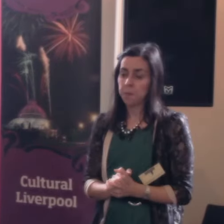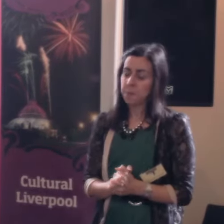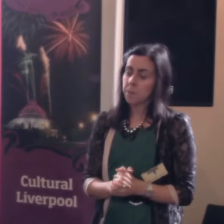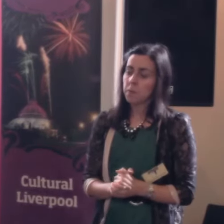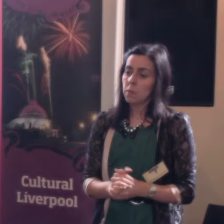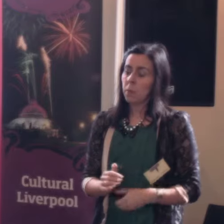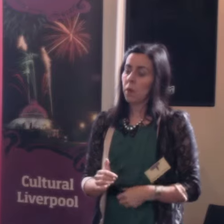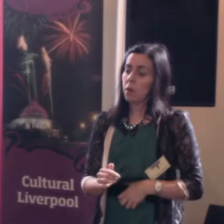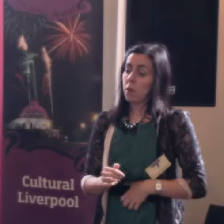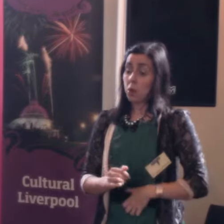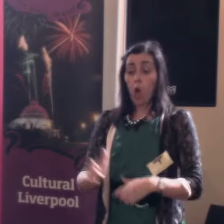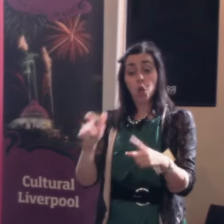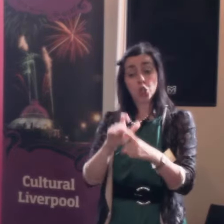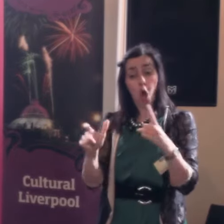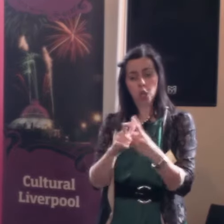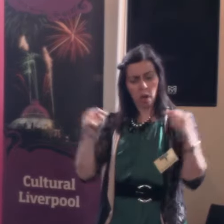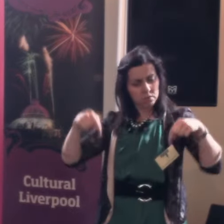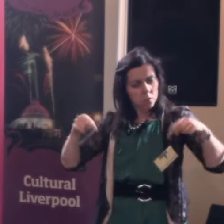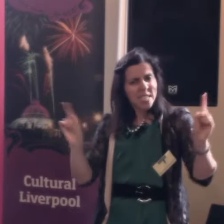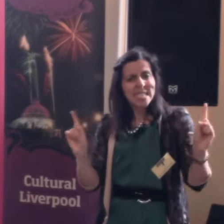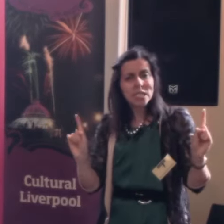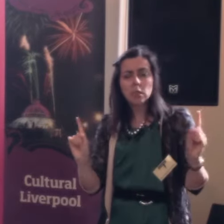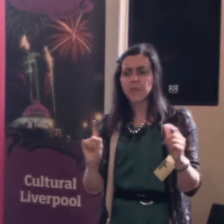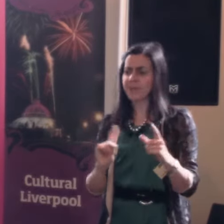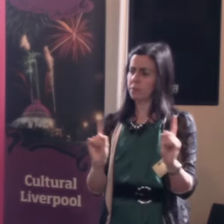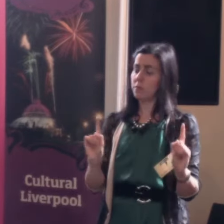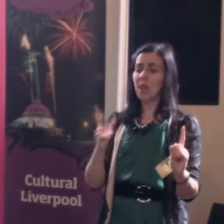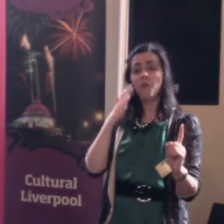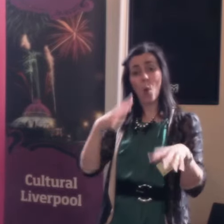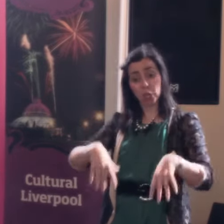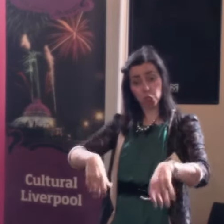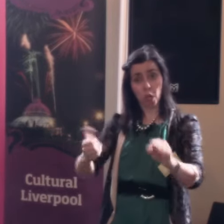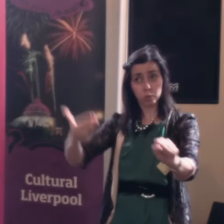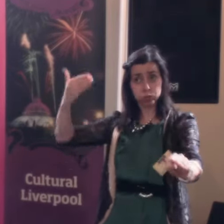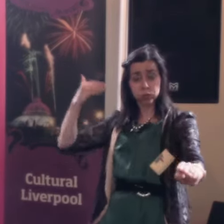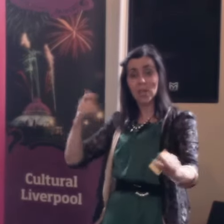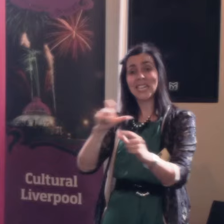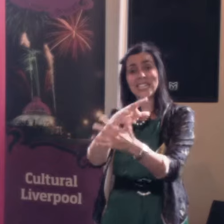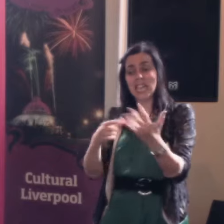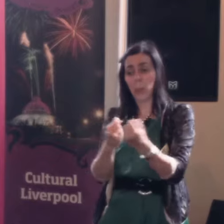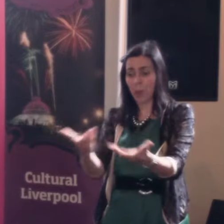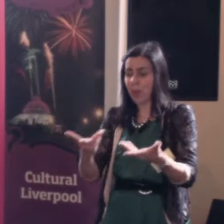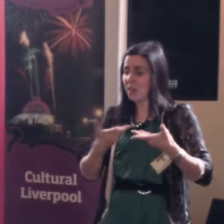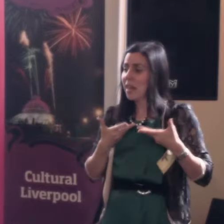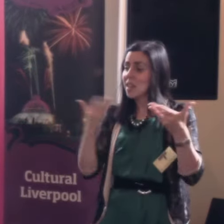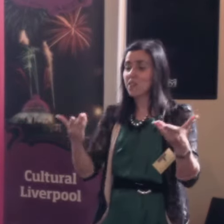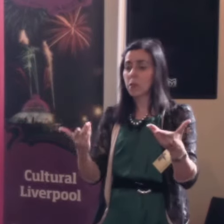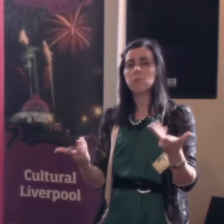What DaDa is about, and has been since it started, is giving disabled people that platform